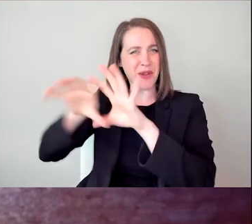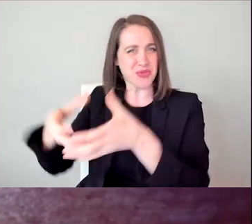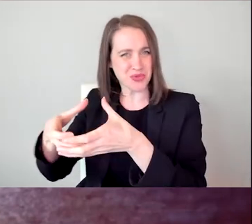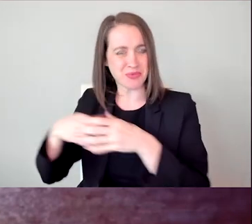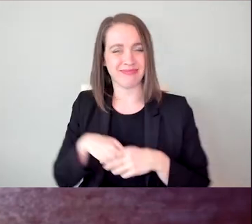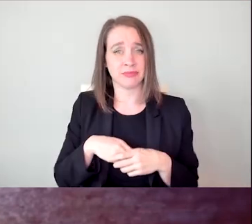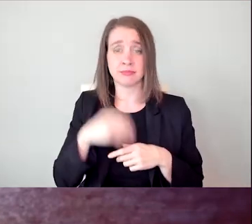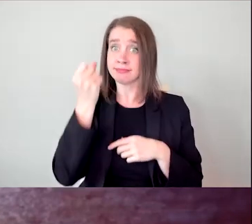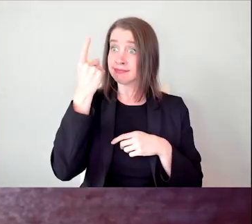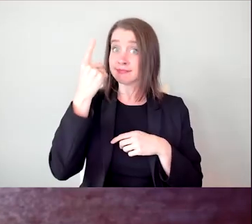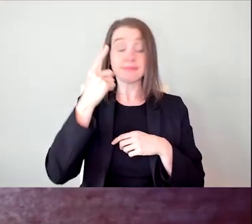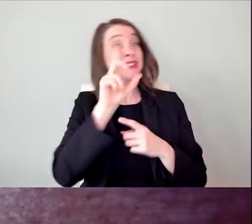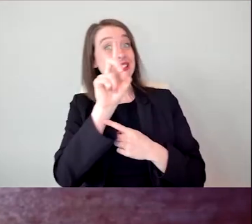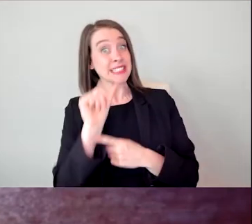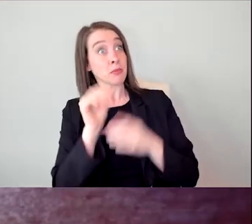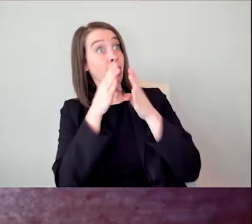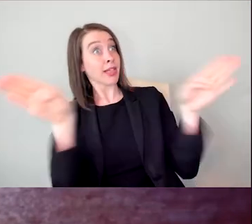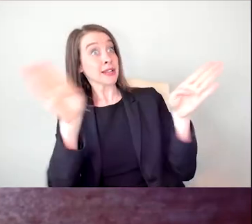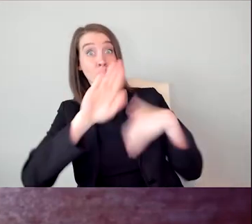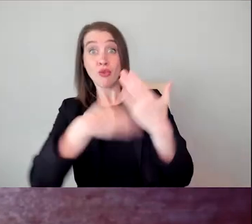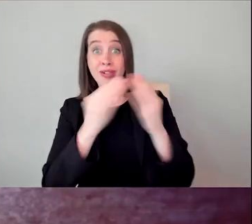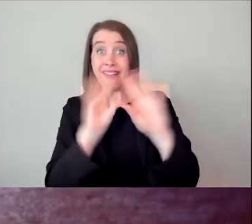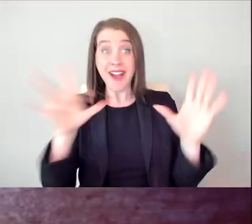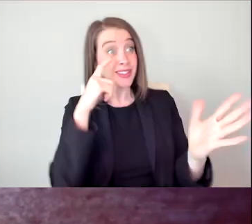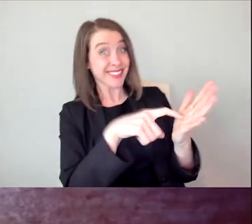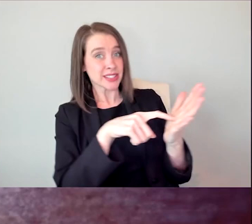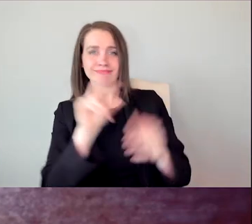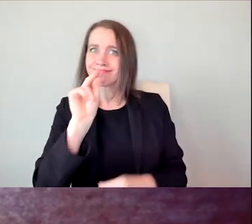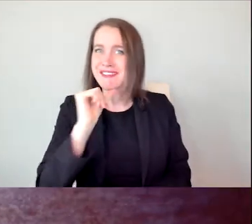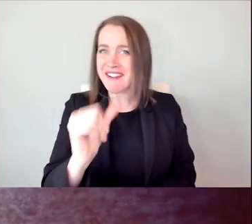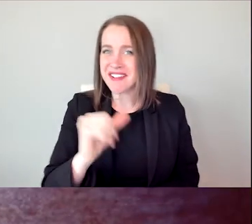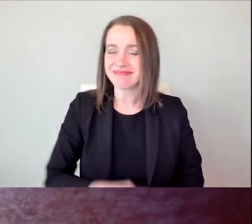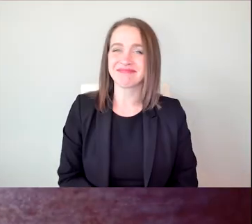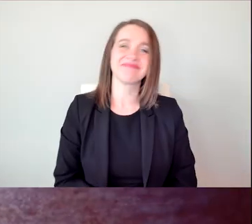But not all disabilities are immediately apparent.